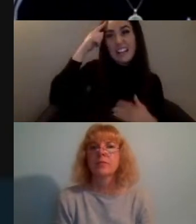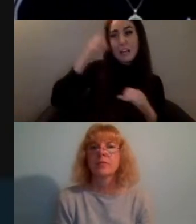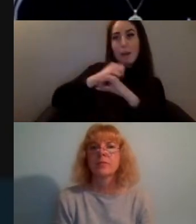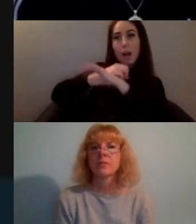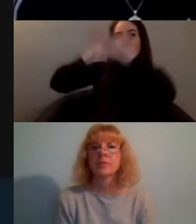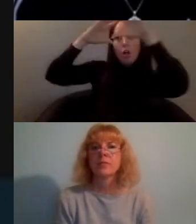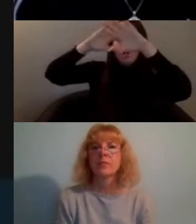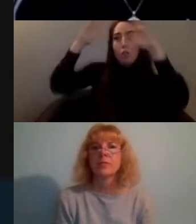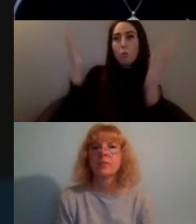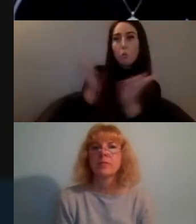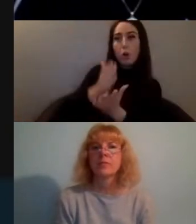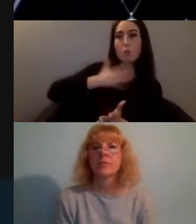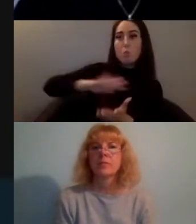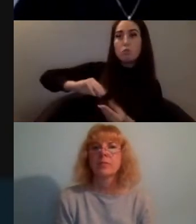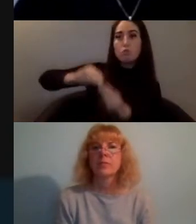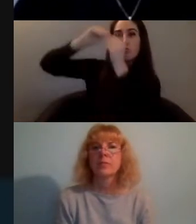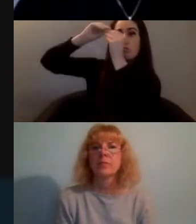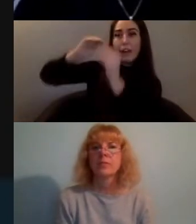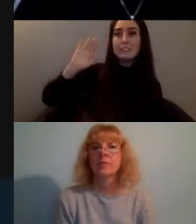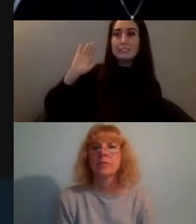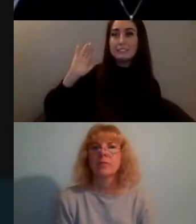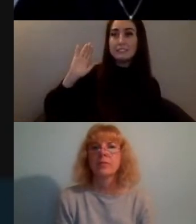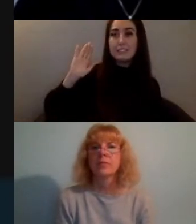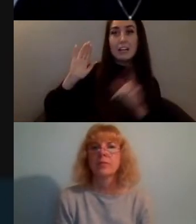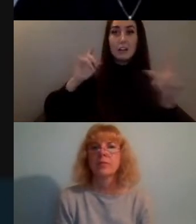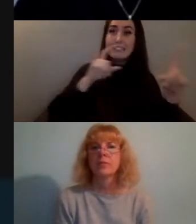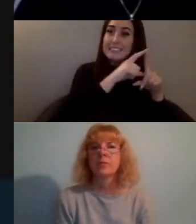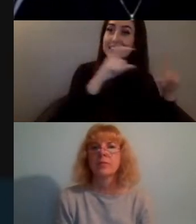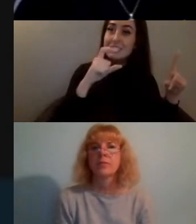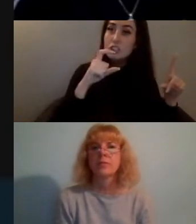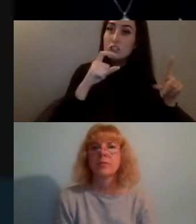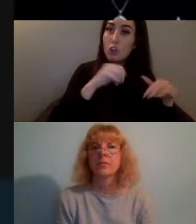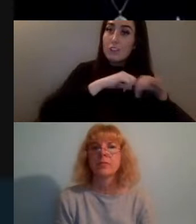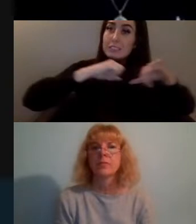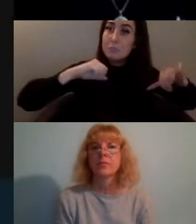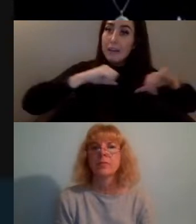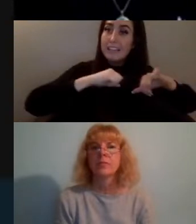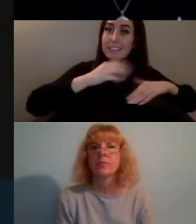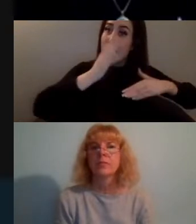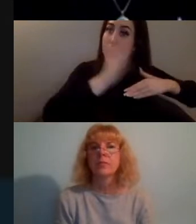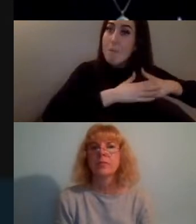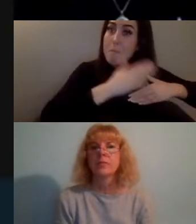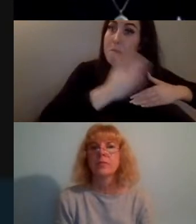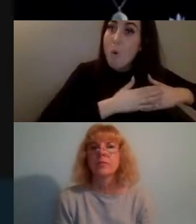in some ways I think digital space can afford us more capacity to think about rest because